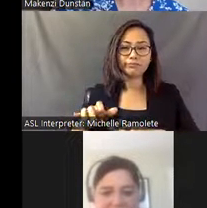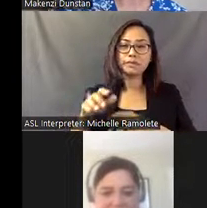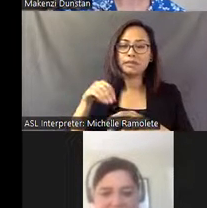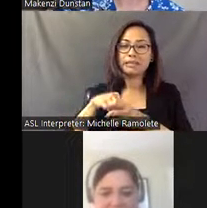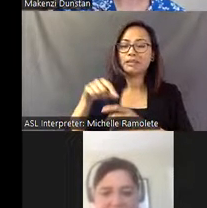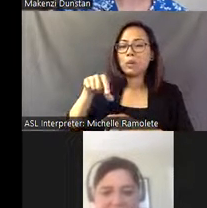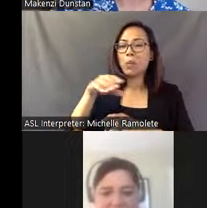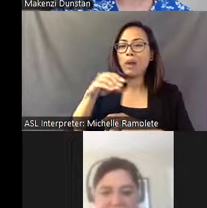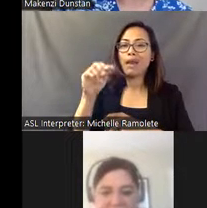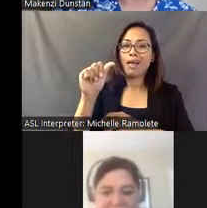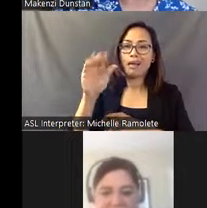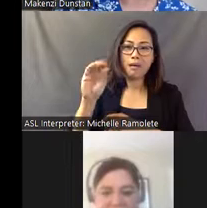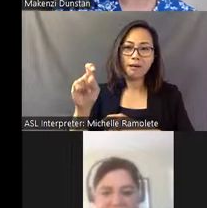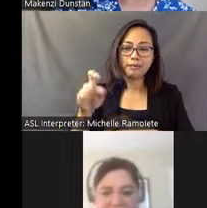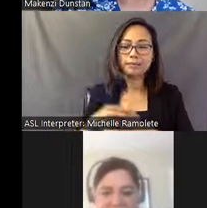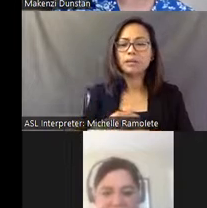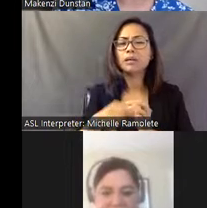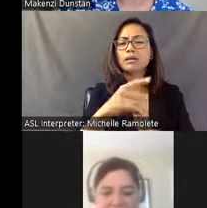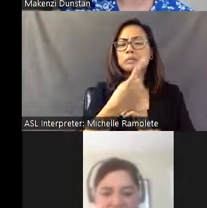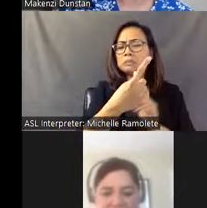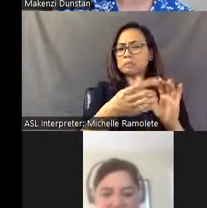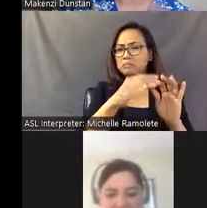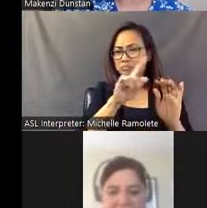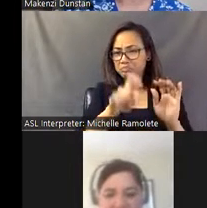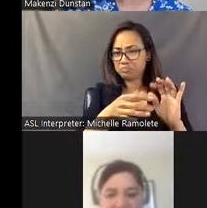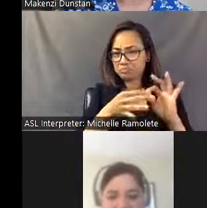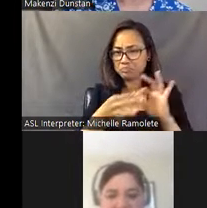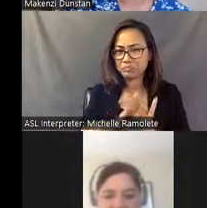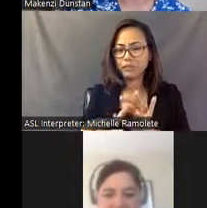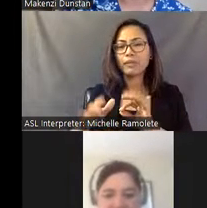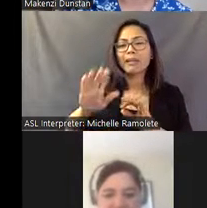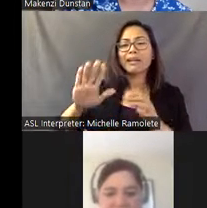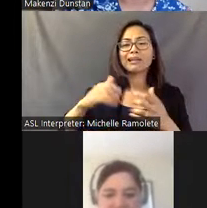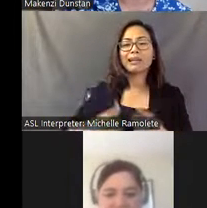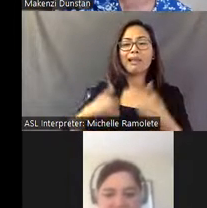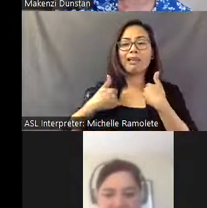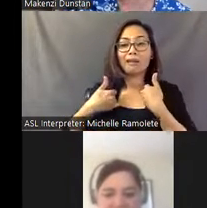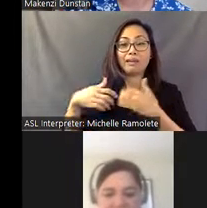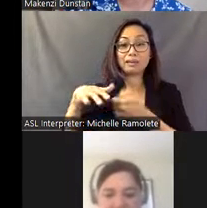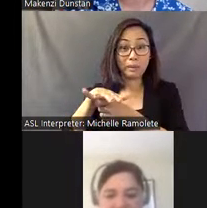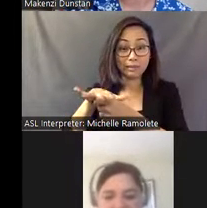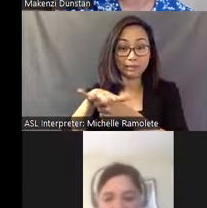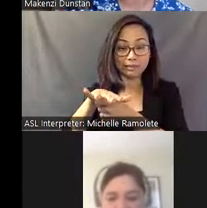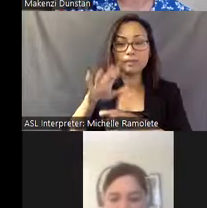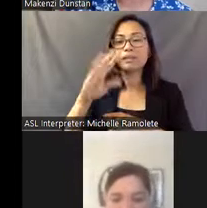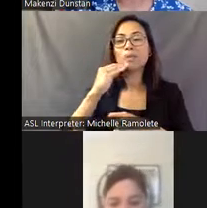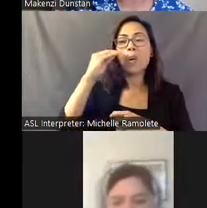So this question is about Eddie's living space: "So given that his home was more of an artwork